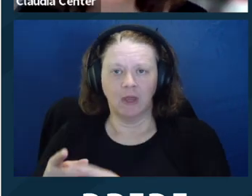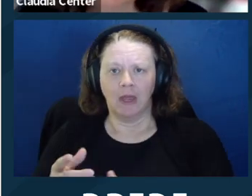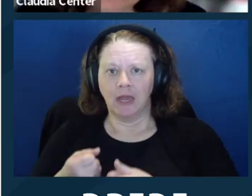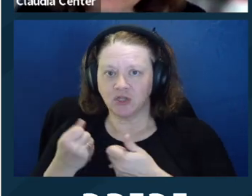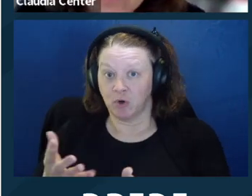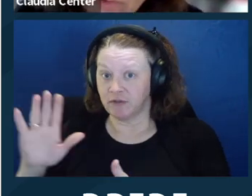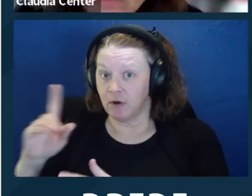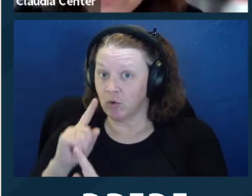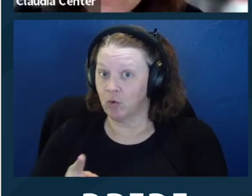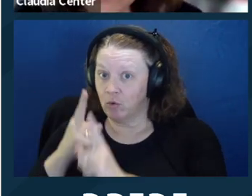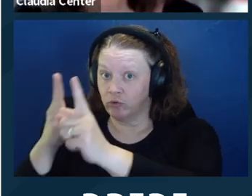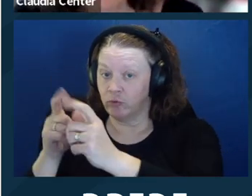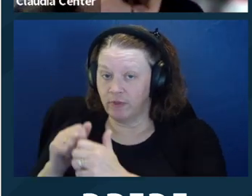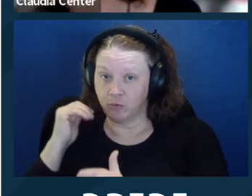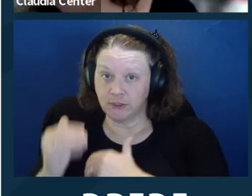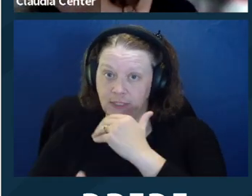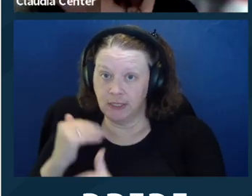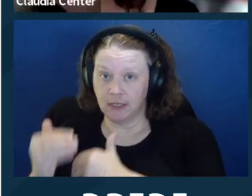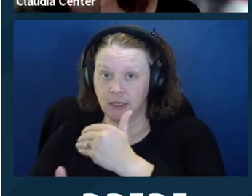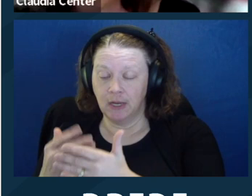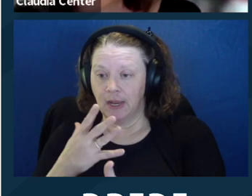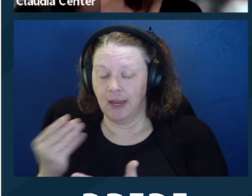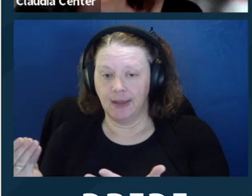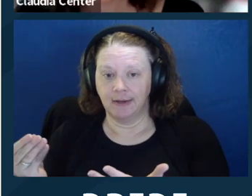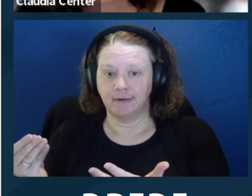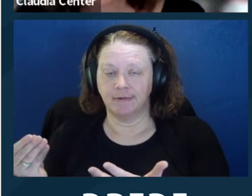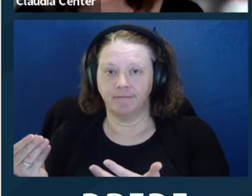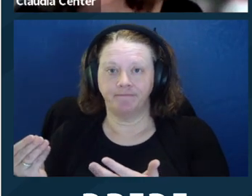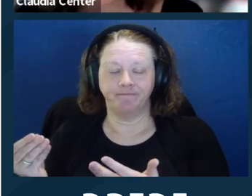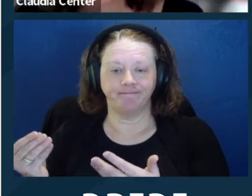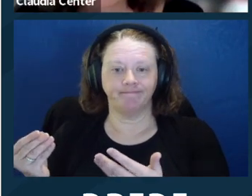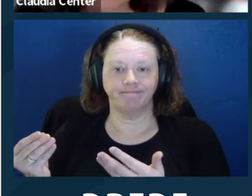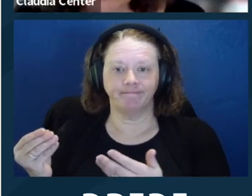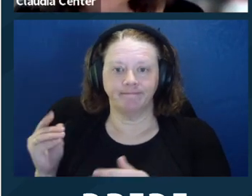into the goals, or express the goals, not buy into them, because express their goals